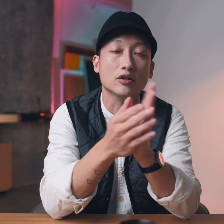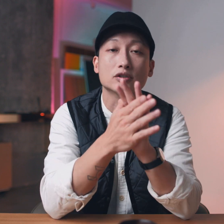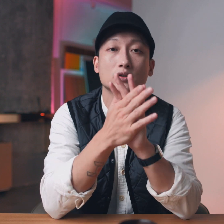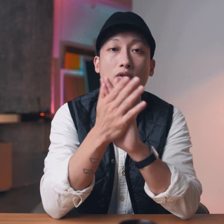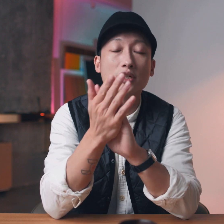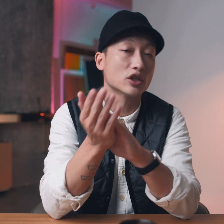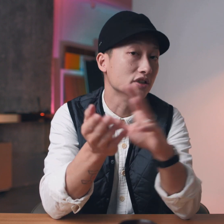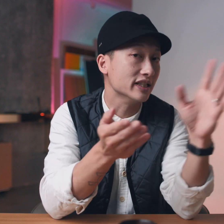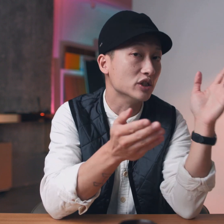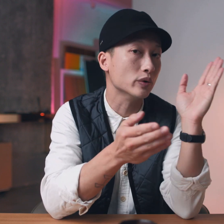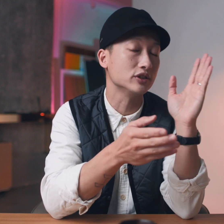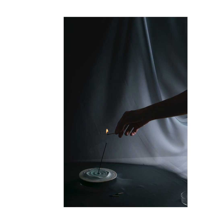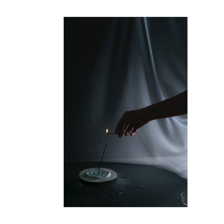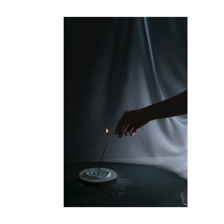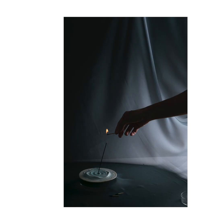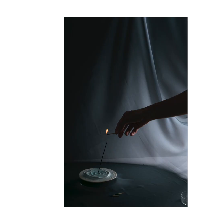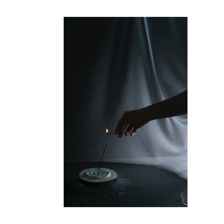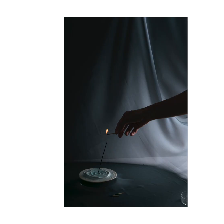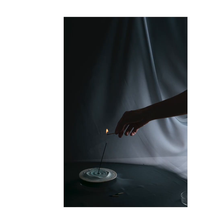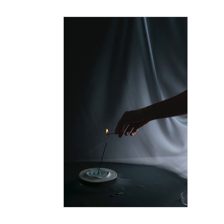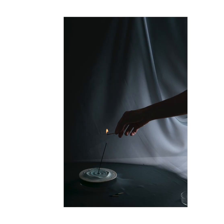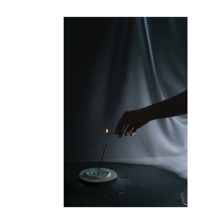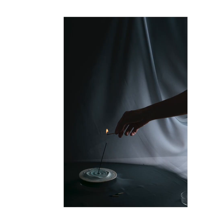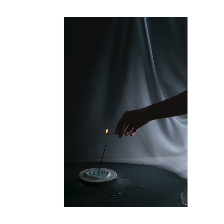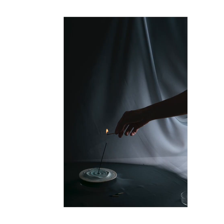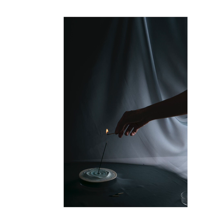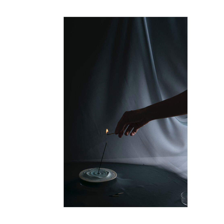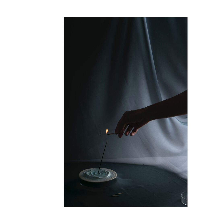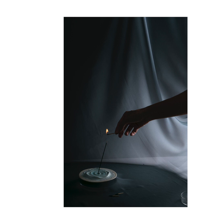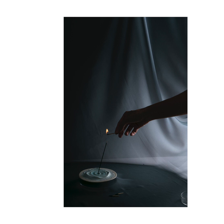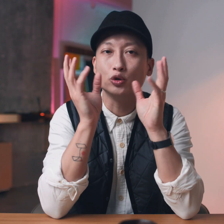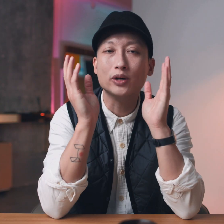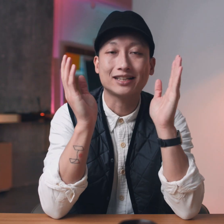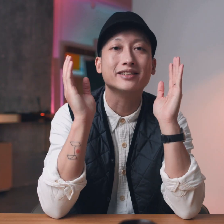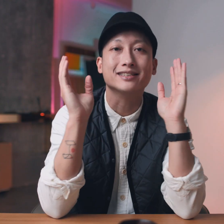and also a continuation beyond the picture frame this is the part where you actually